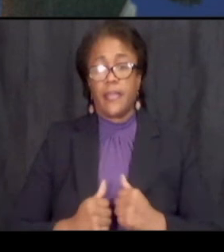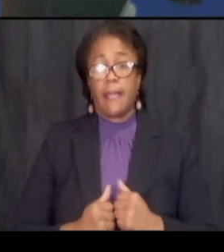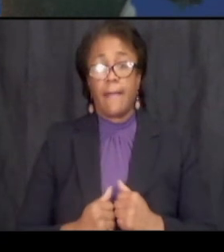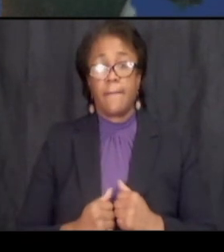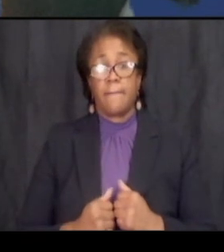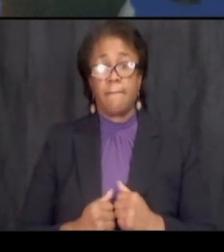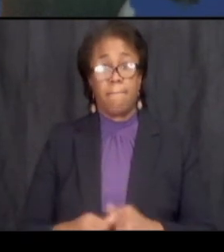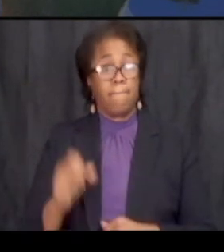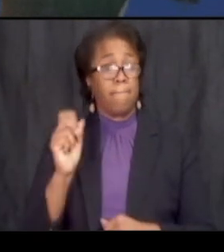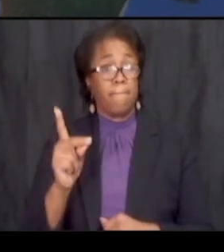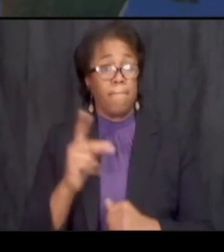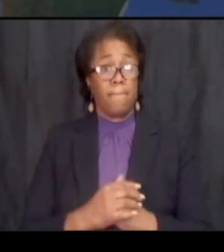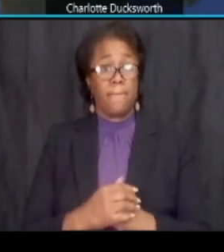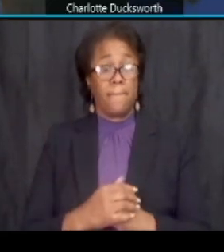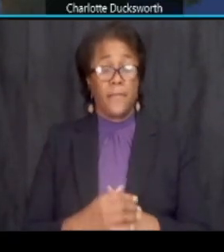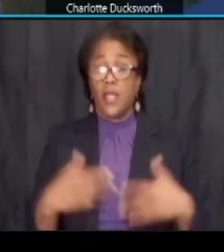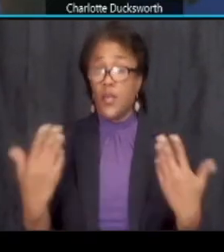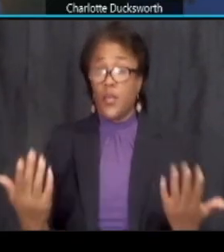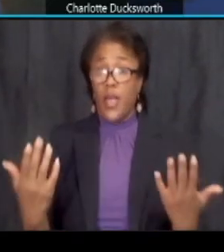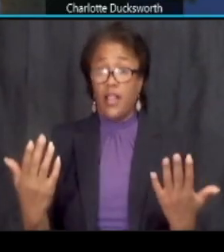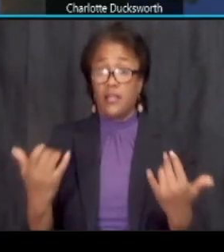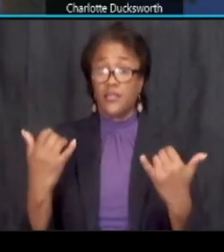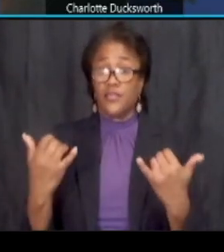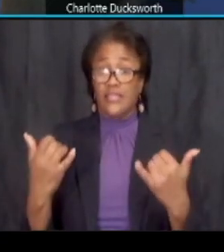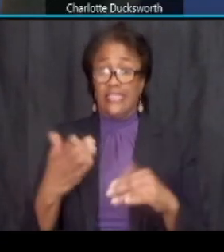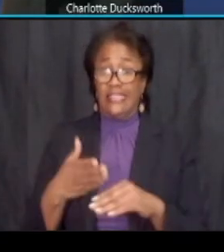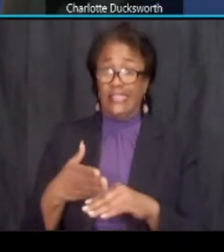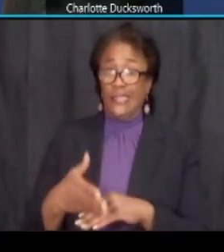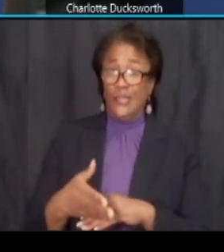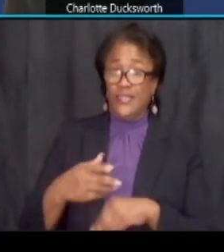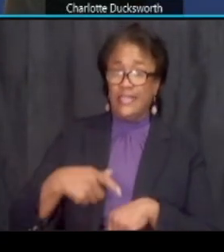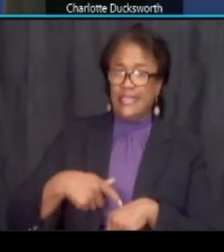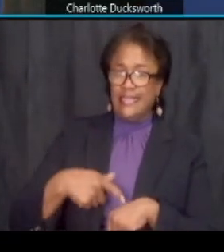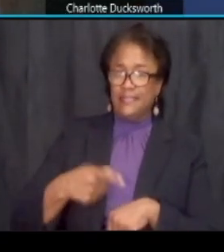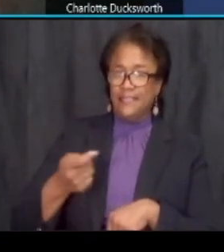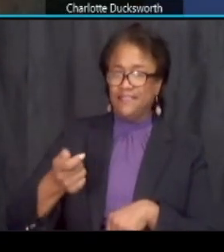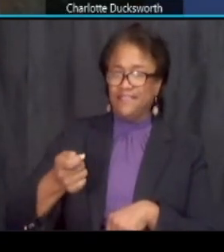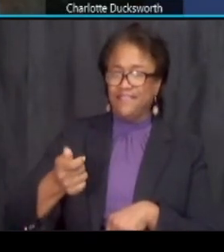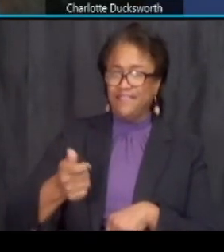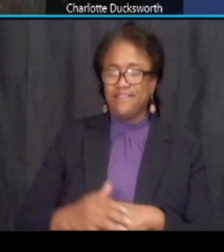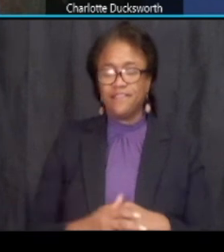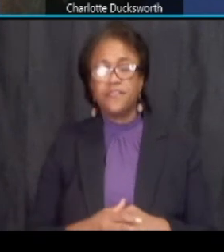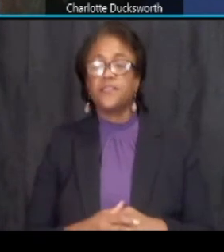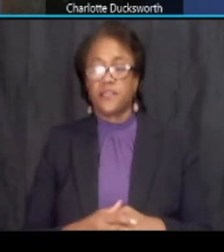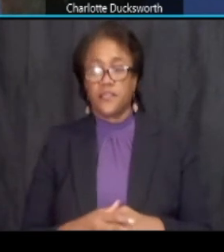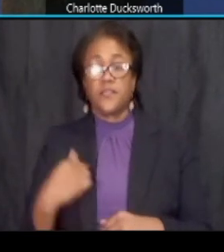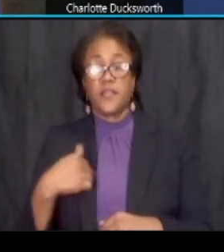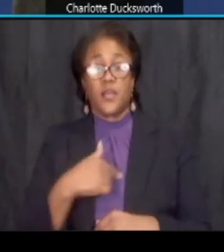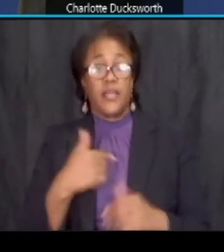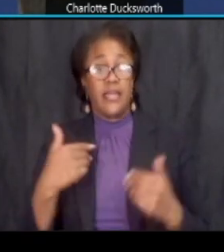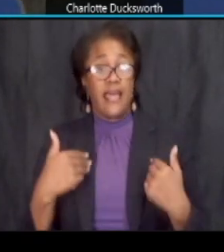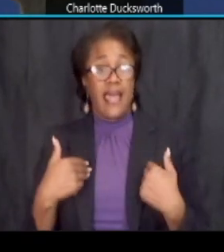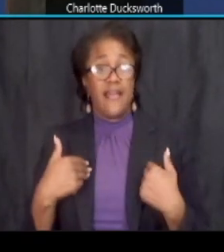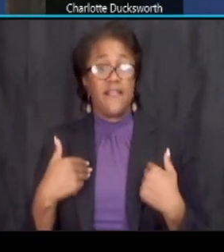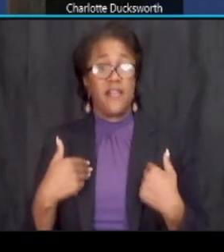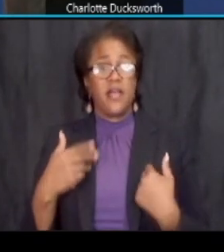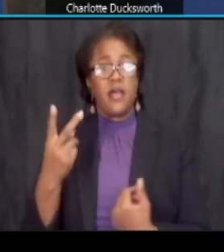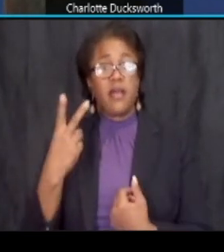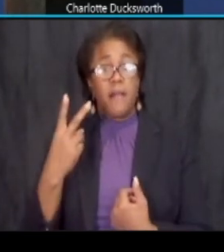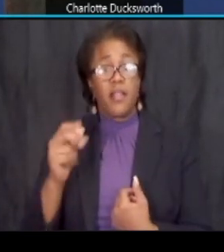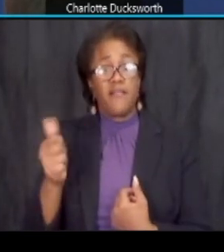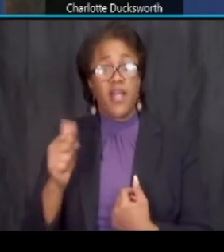okay well we are a little bit over time um we have a couple of other questions that we will